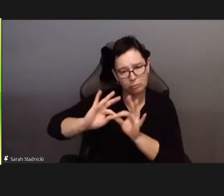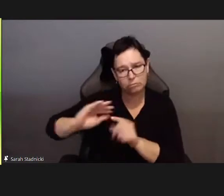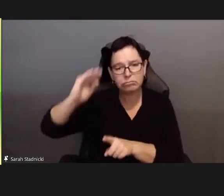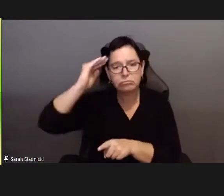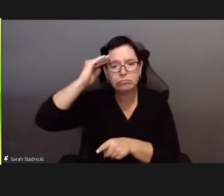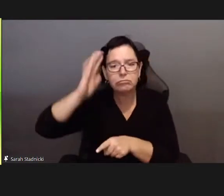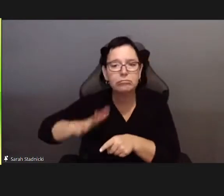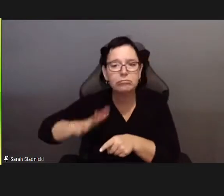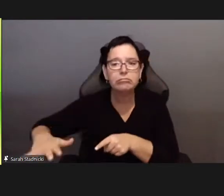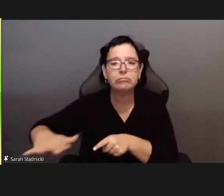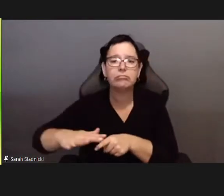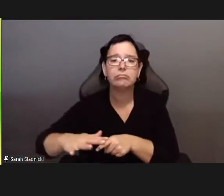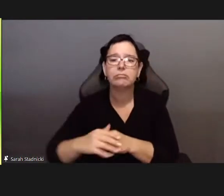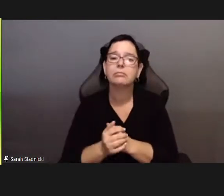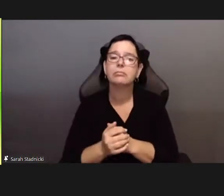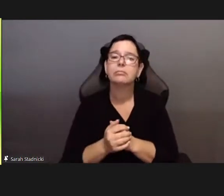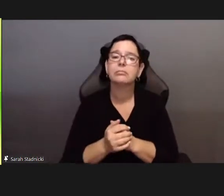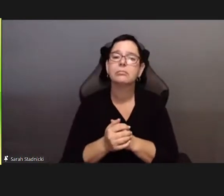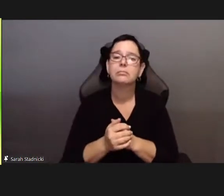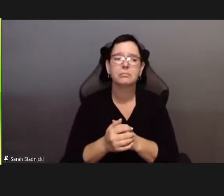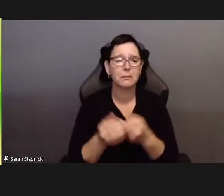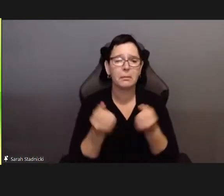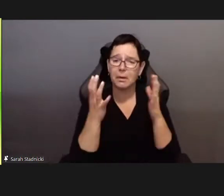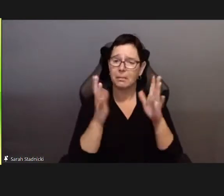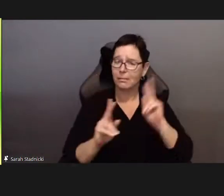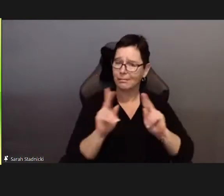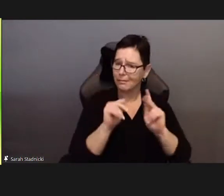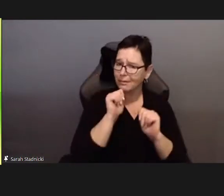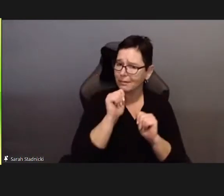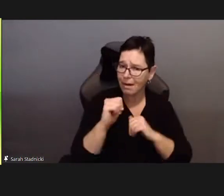the history and presence of Indigenous communities